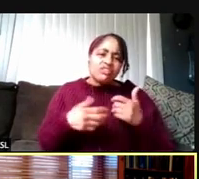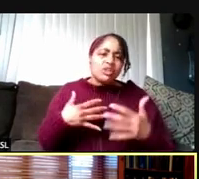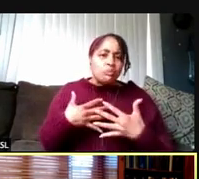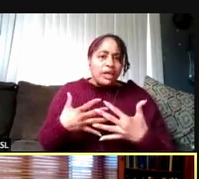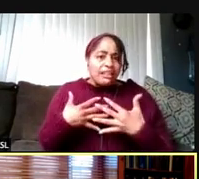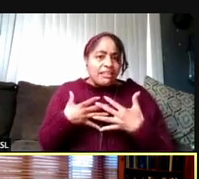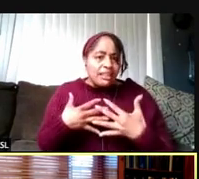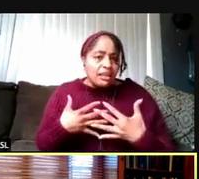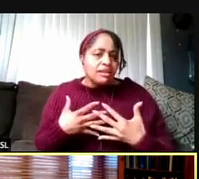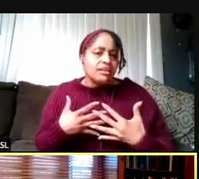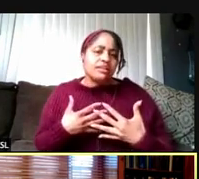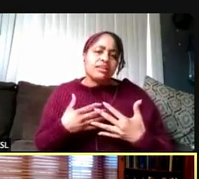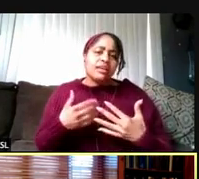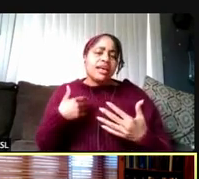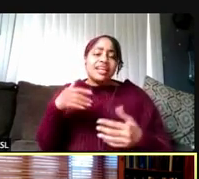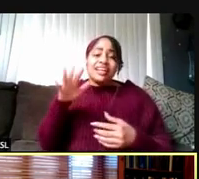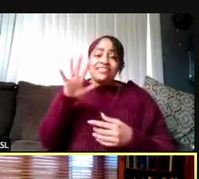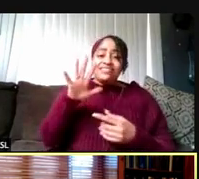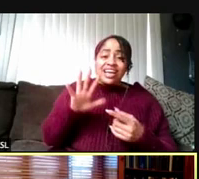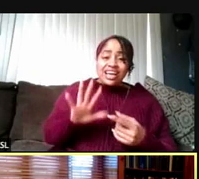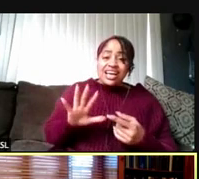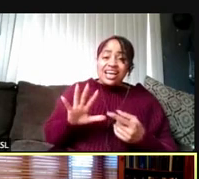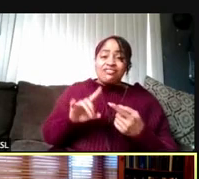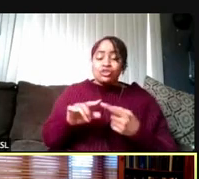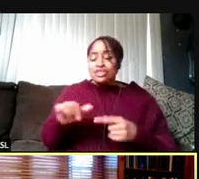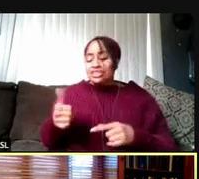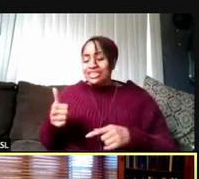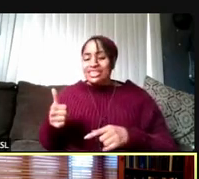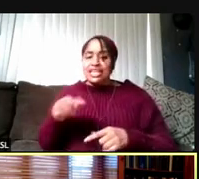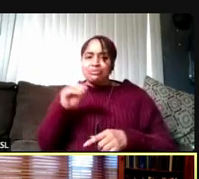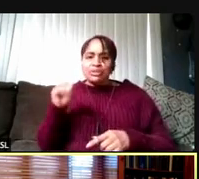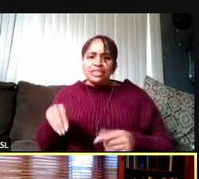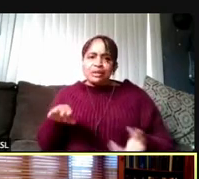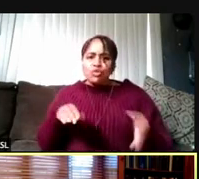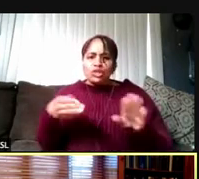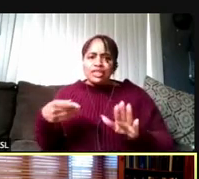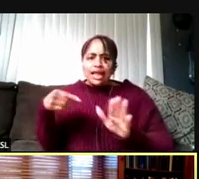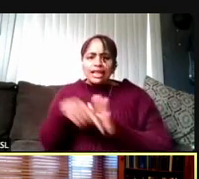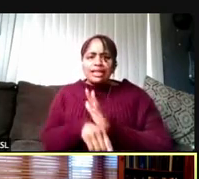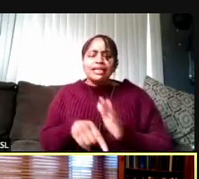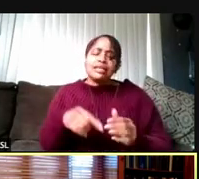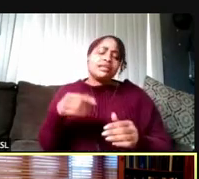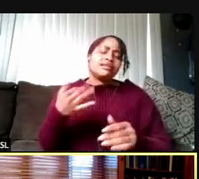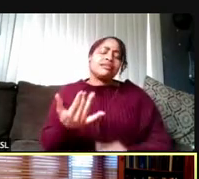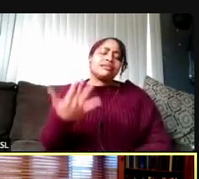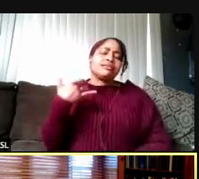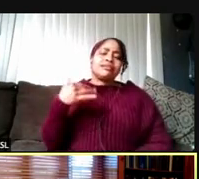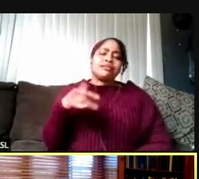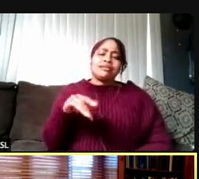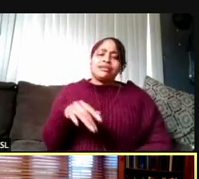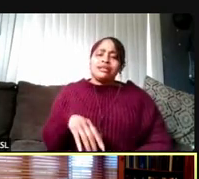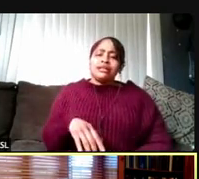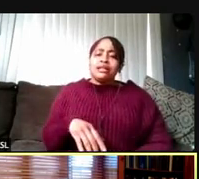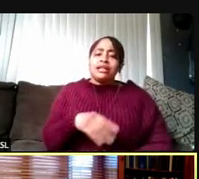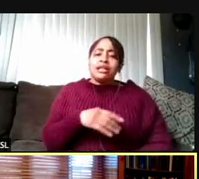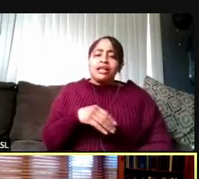and it had a 5 to 10% mortality back in the early 1900s, and the infamous disease, Polio.